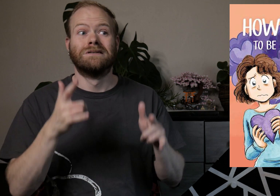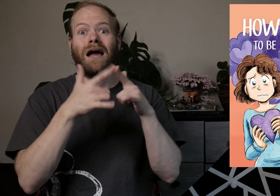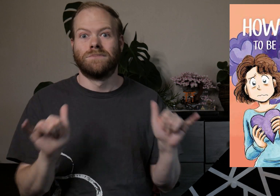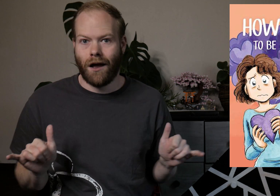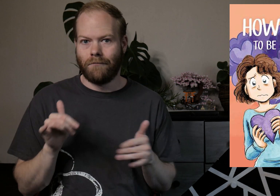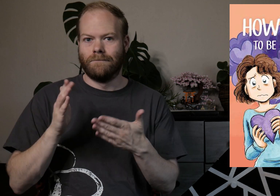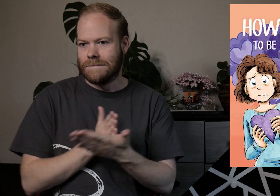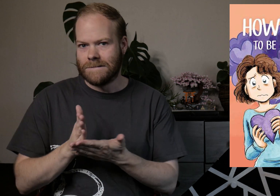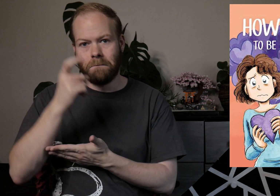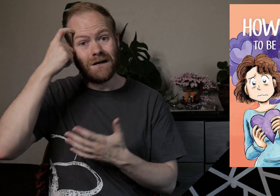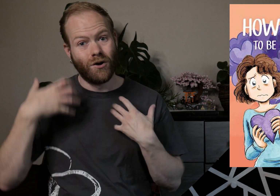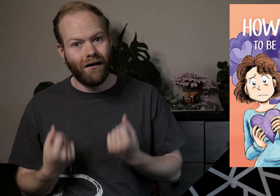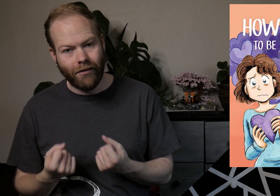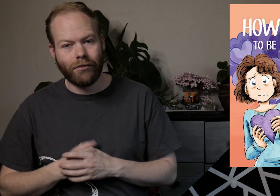at the same time as navigating their mental health.